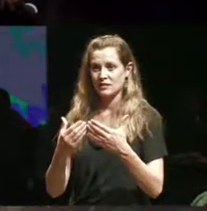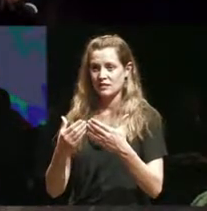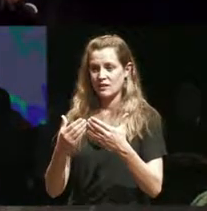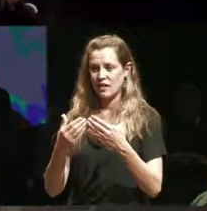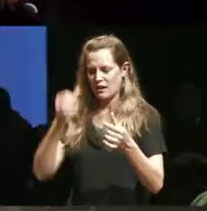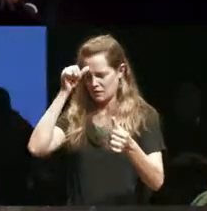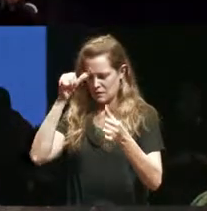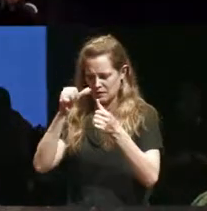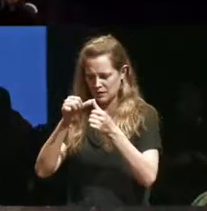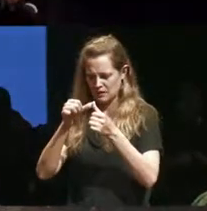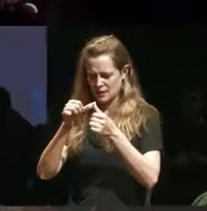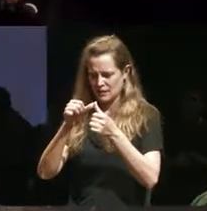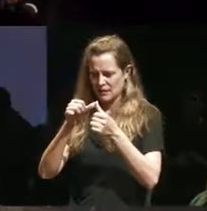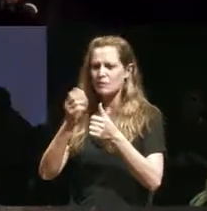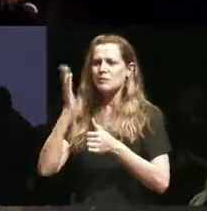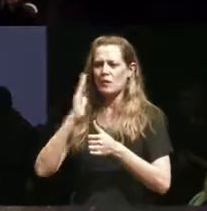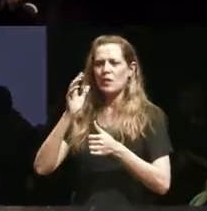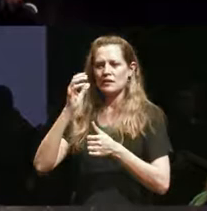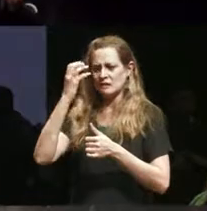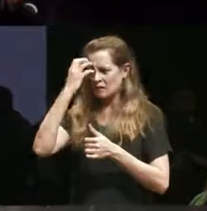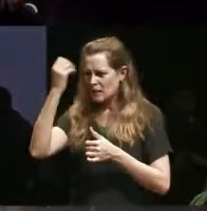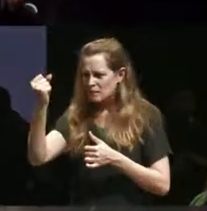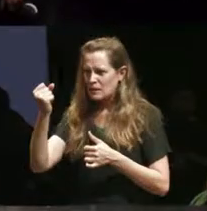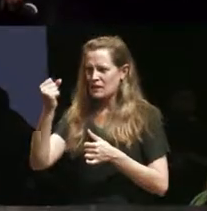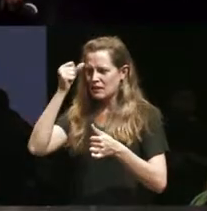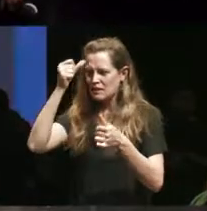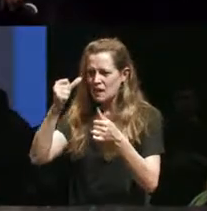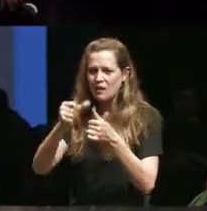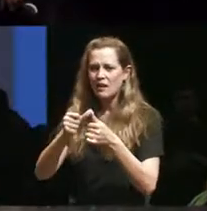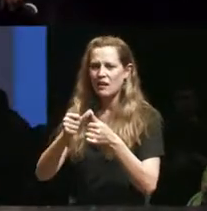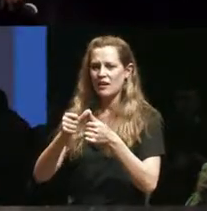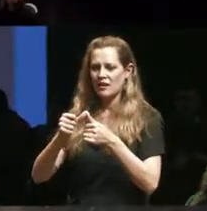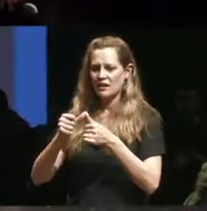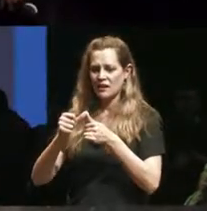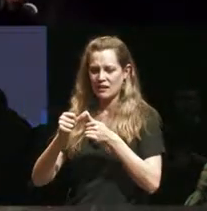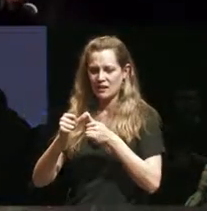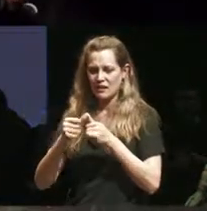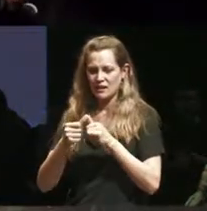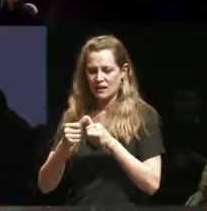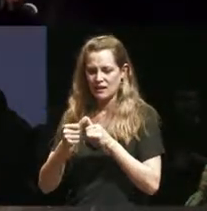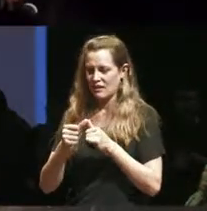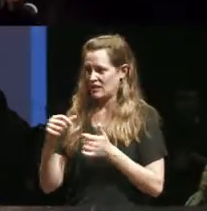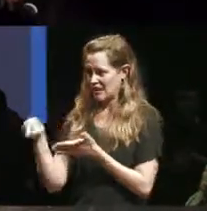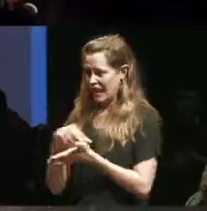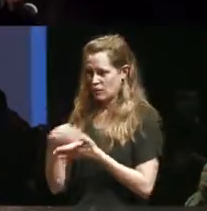with kind of memory and kind of find a spatially orienting myself which is really crappy if you're a dancer you're supposed to pick things up like that